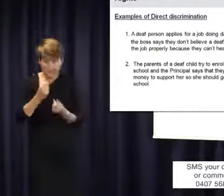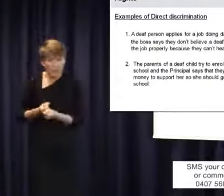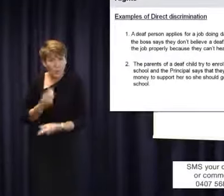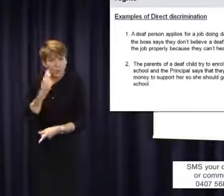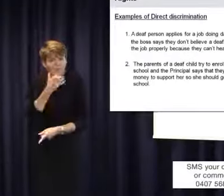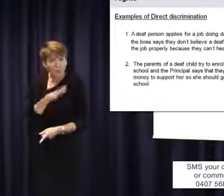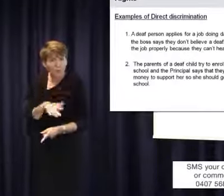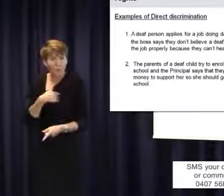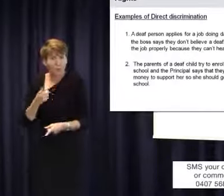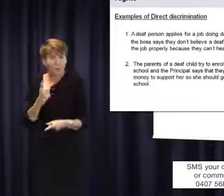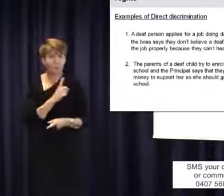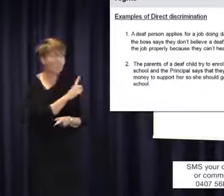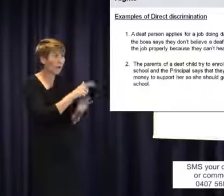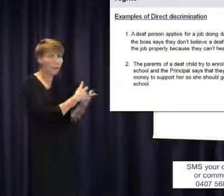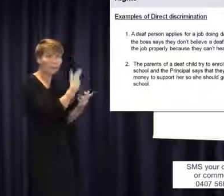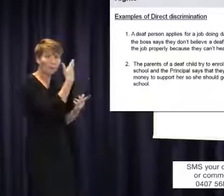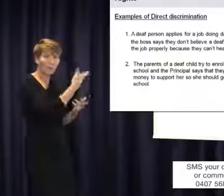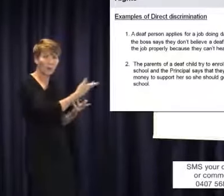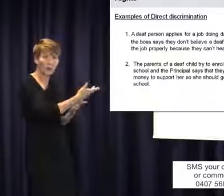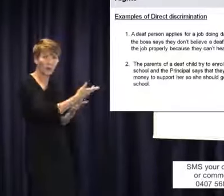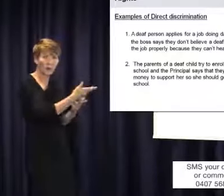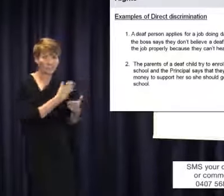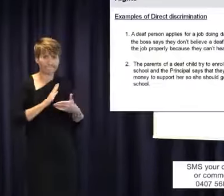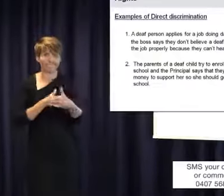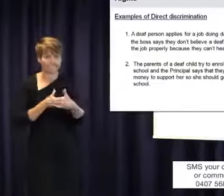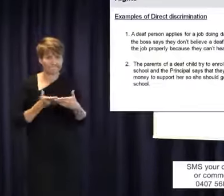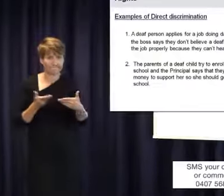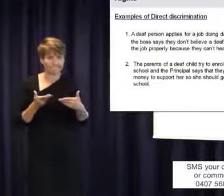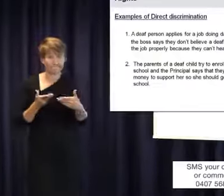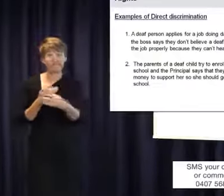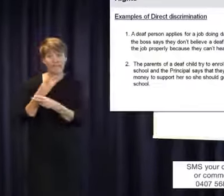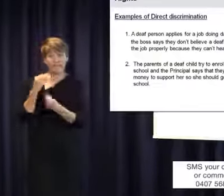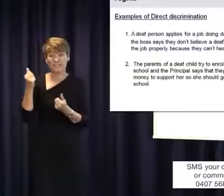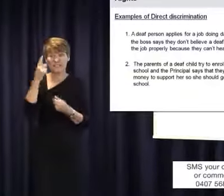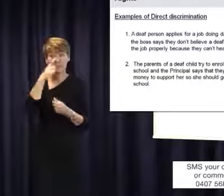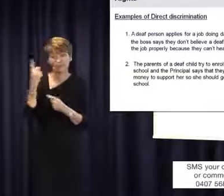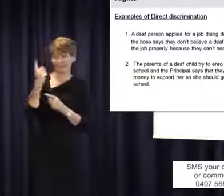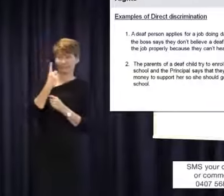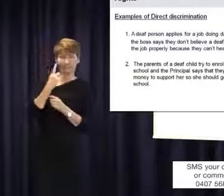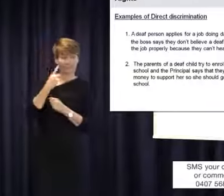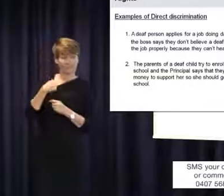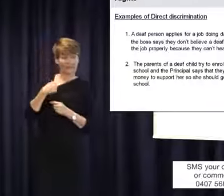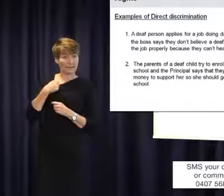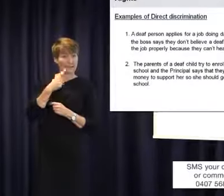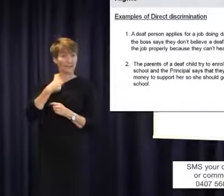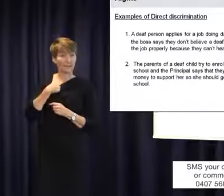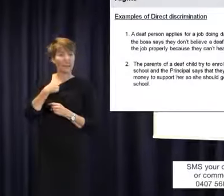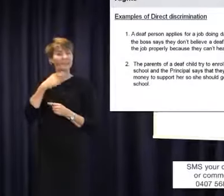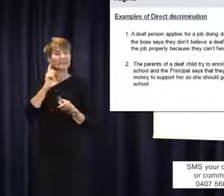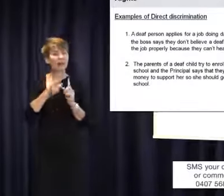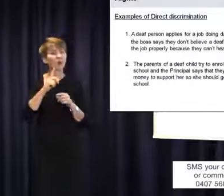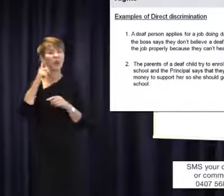time that some schoolteachers and principals may not just say, `No, we will not,' or, `You